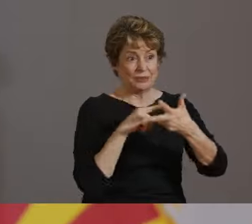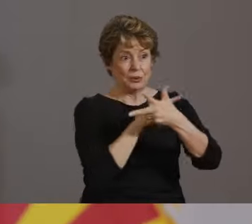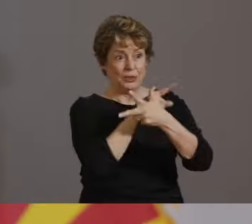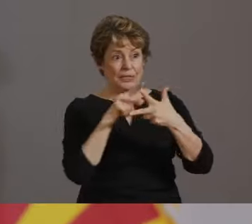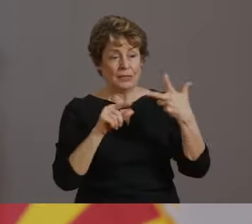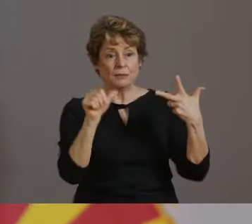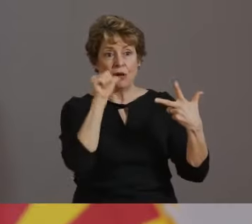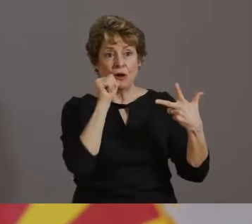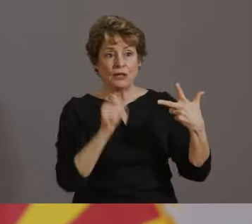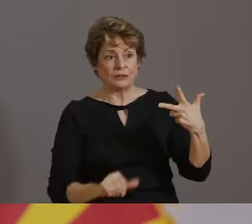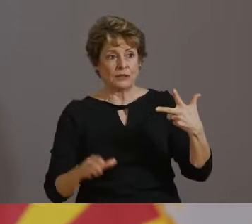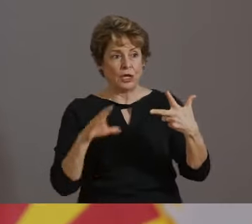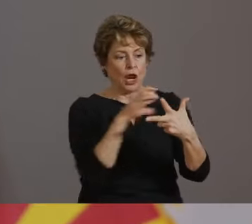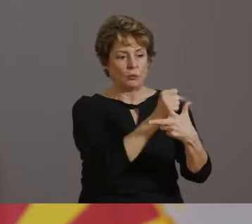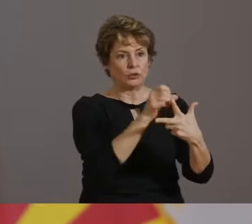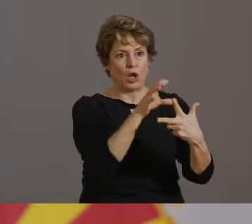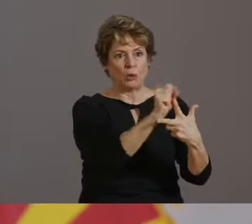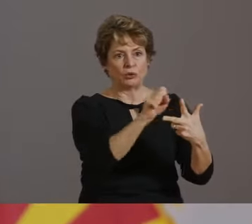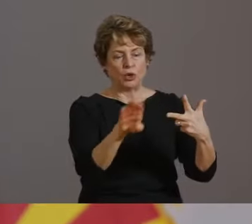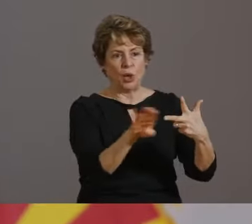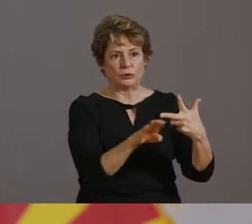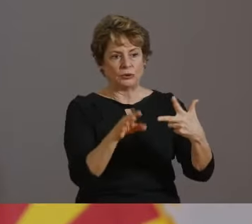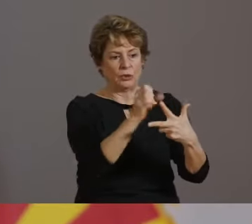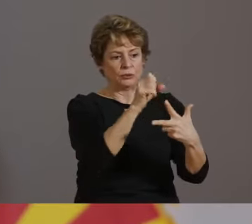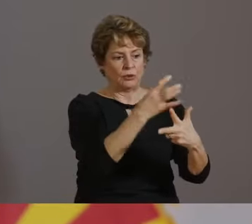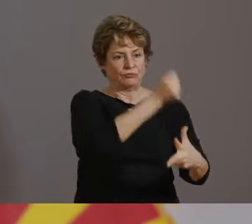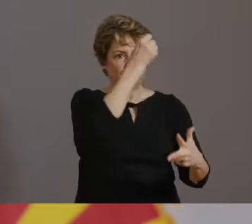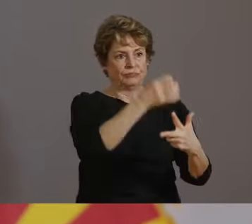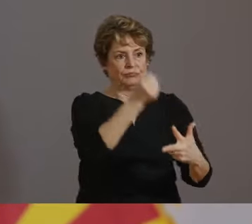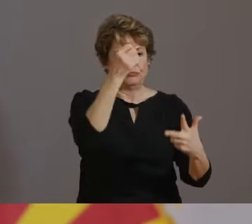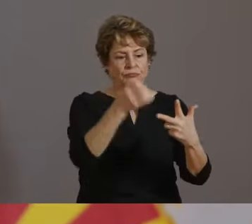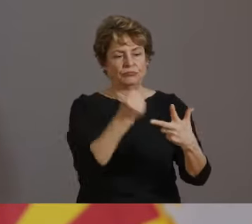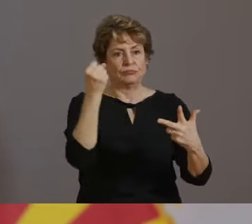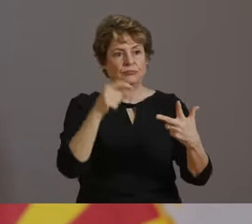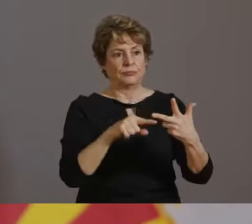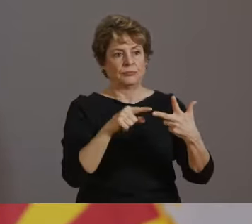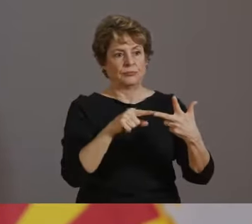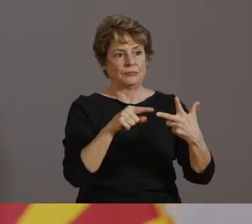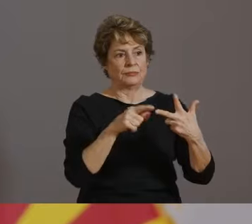THESE BARS WERE CLOSED BY THE DEPARTMENT AND HAVE LOST THEIR LIQUOR LICENSES INDEFINITELY.